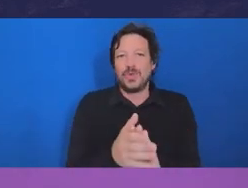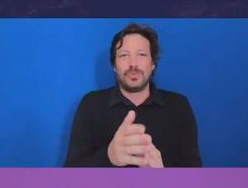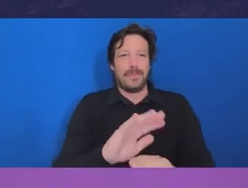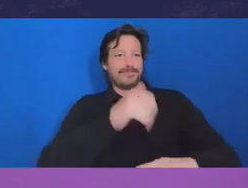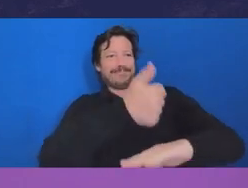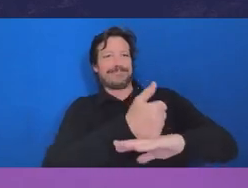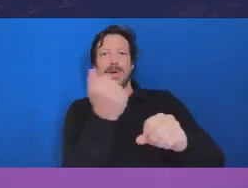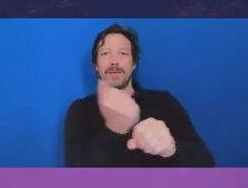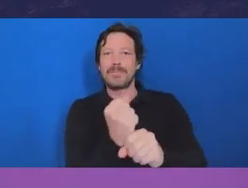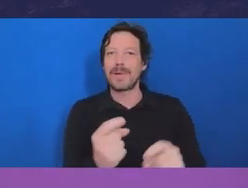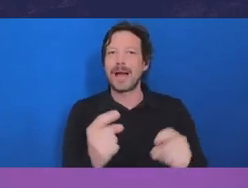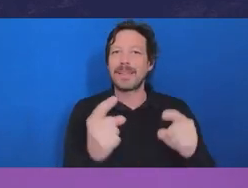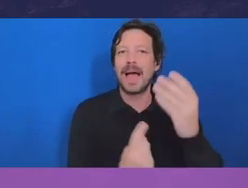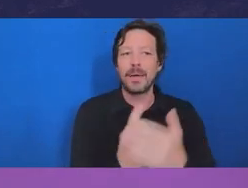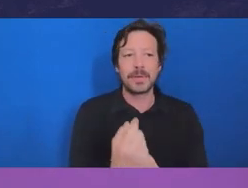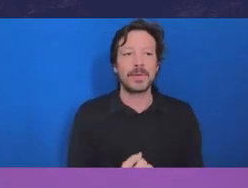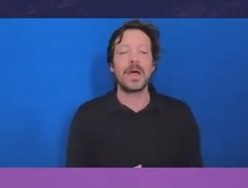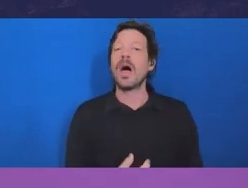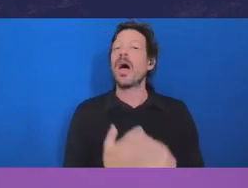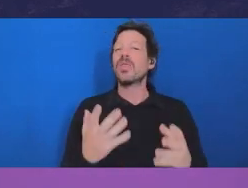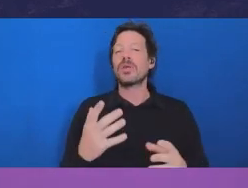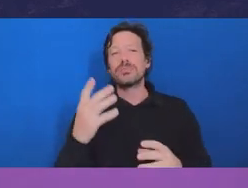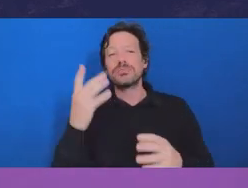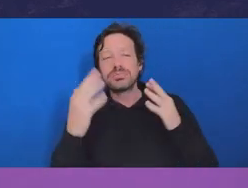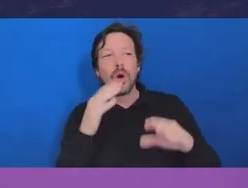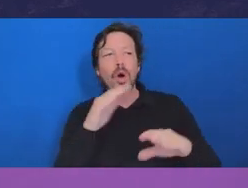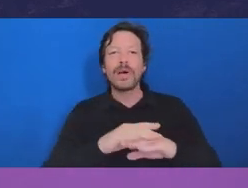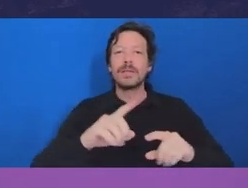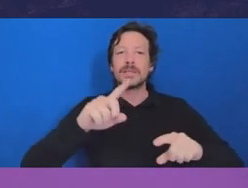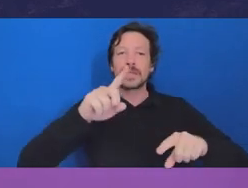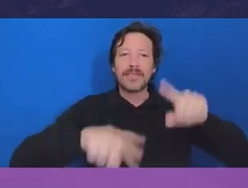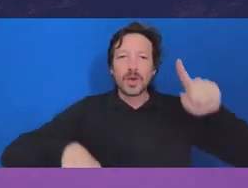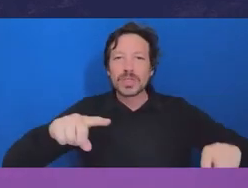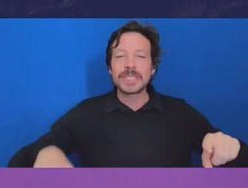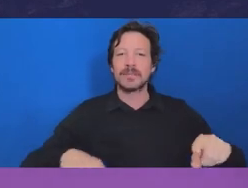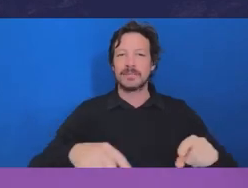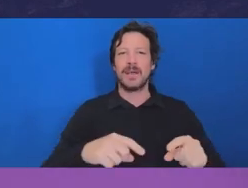on face diversity and more broadly, diversity in other attributes within an organization.